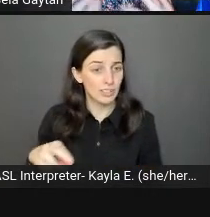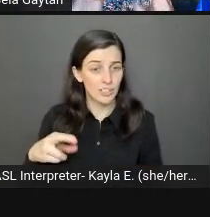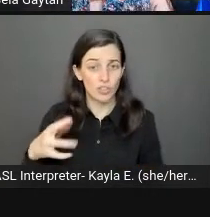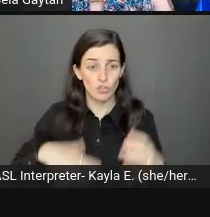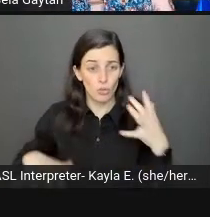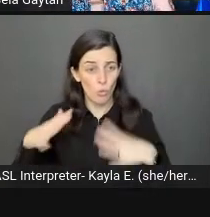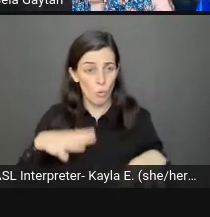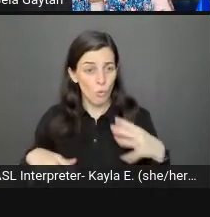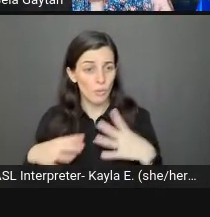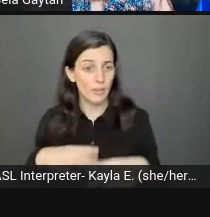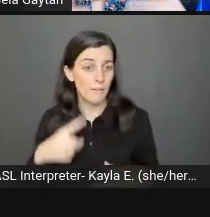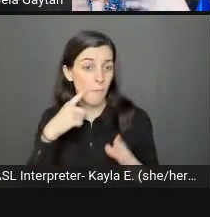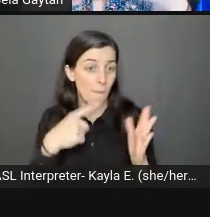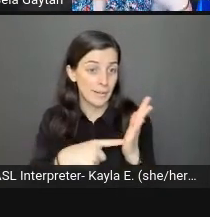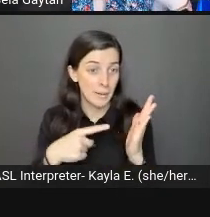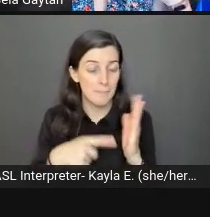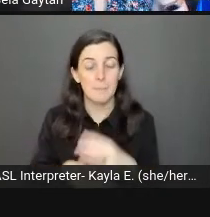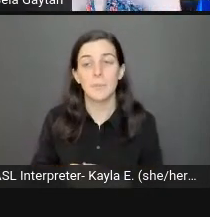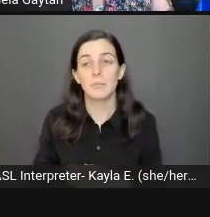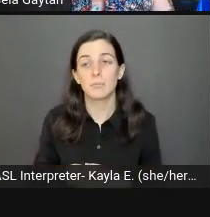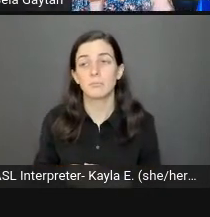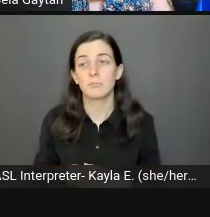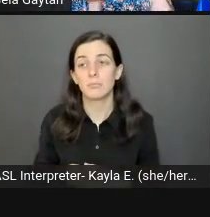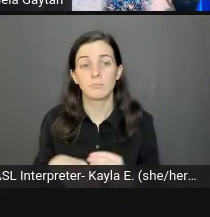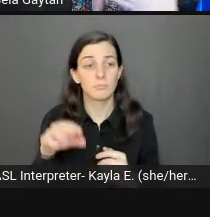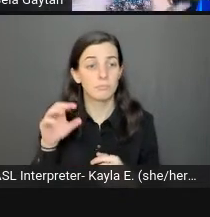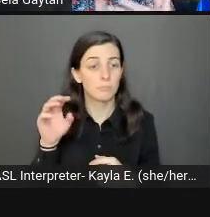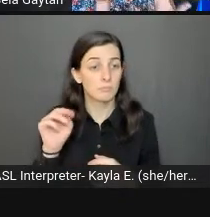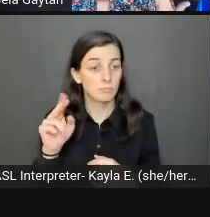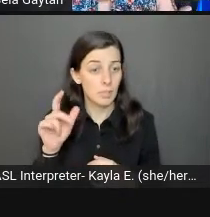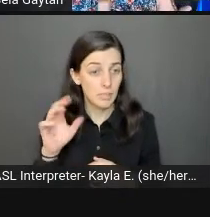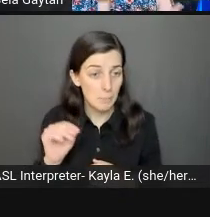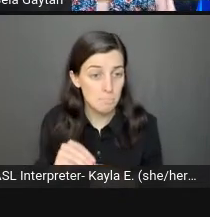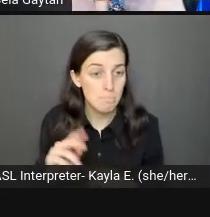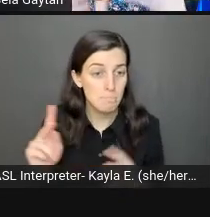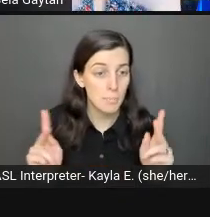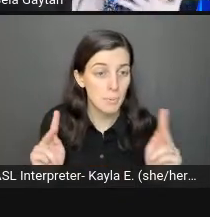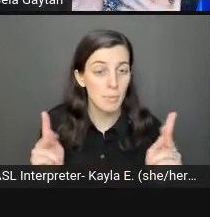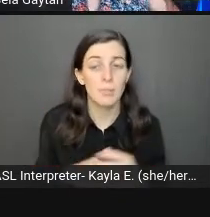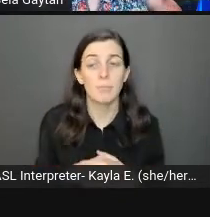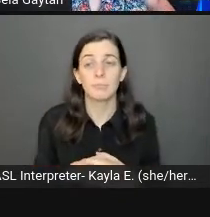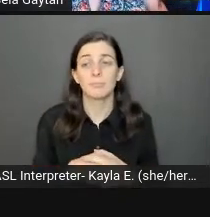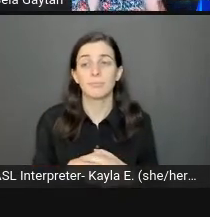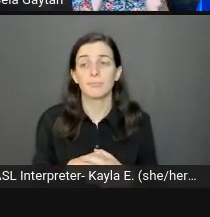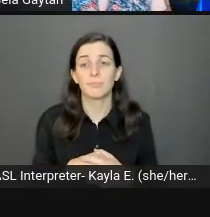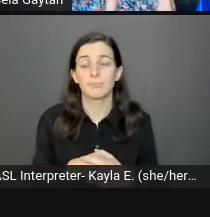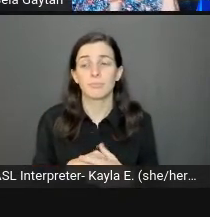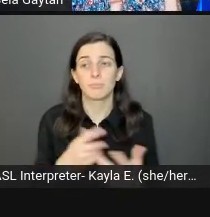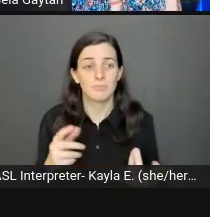to look at someone and visually identify what their faith or religion is.